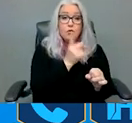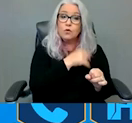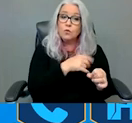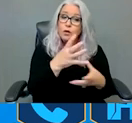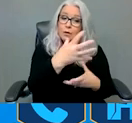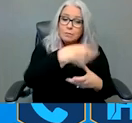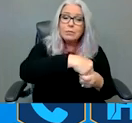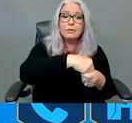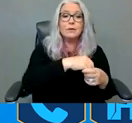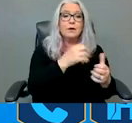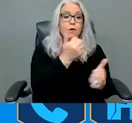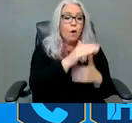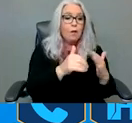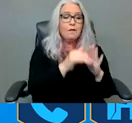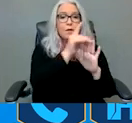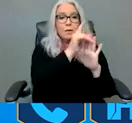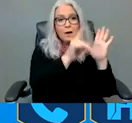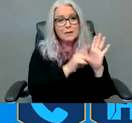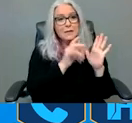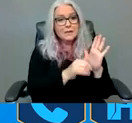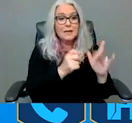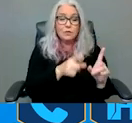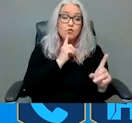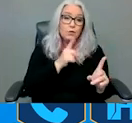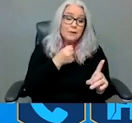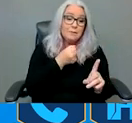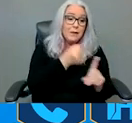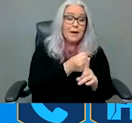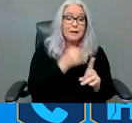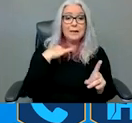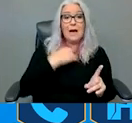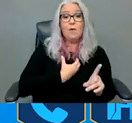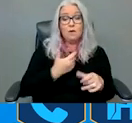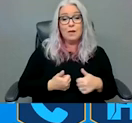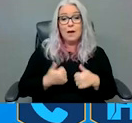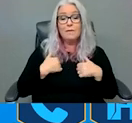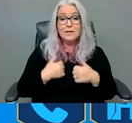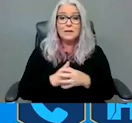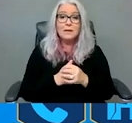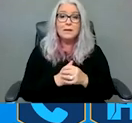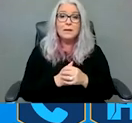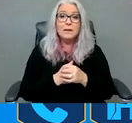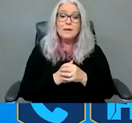that impact our lives. And one way to go about that is by creating emergency management stakeholder